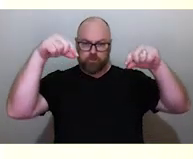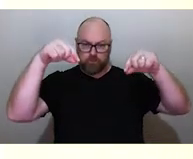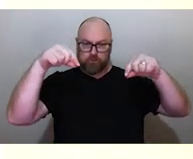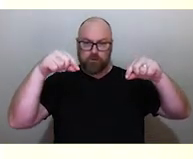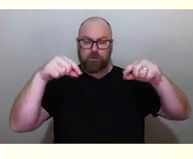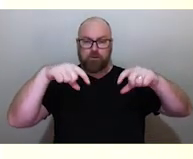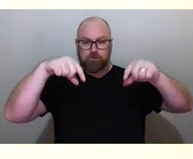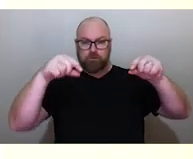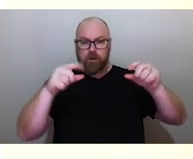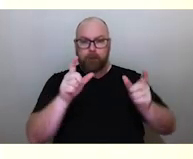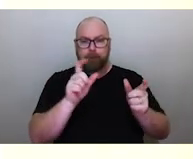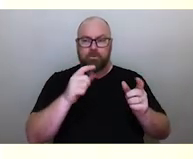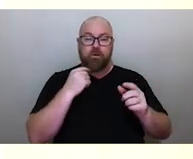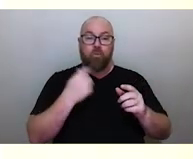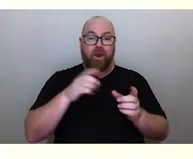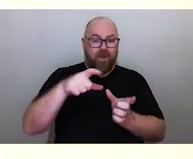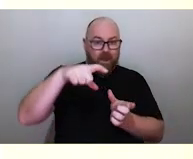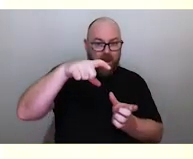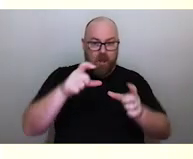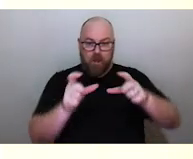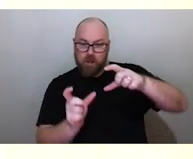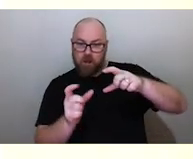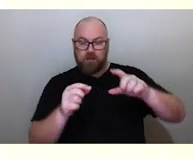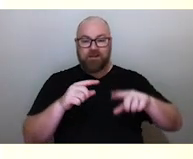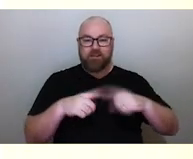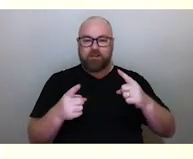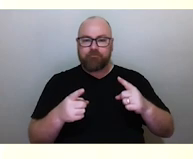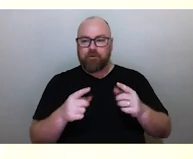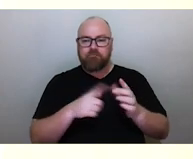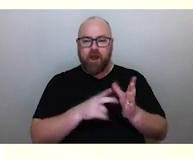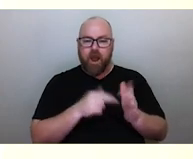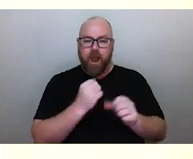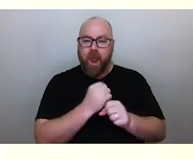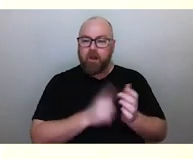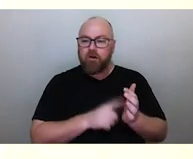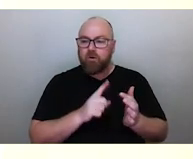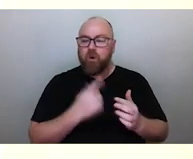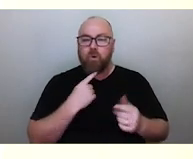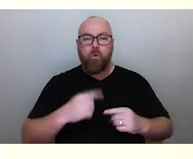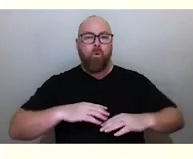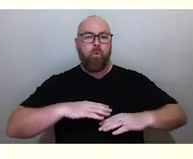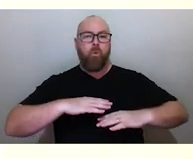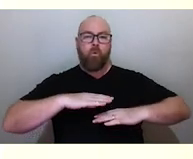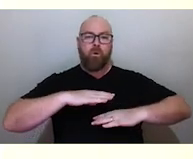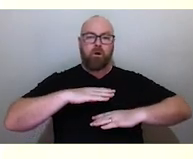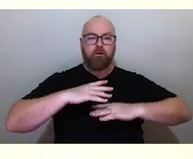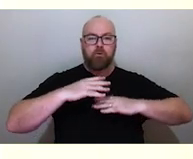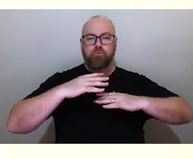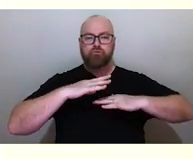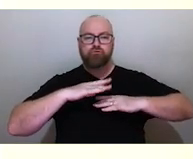angles, the calmness or churniness of the ocean, the types of clouds in the atmosphere,